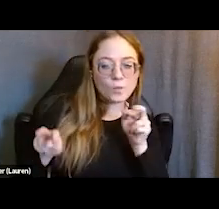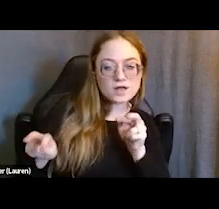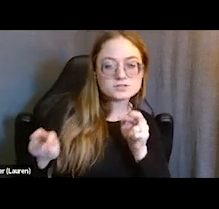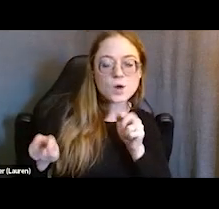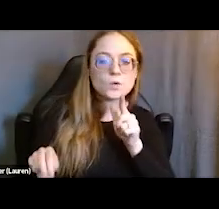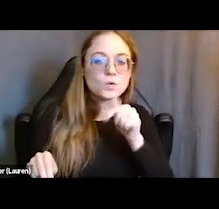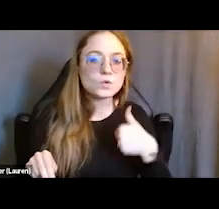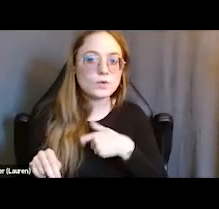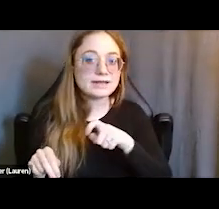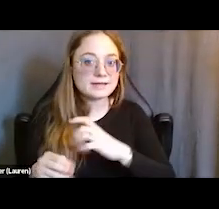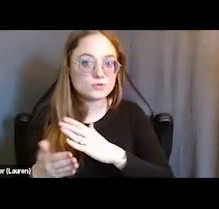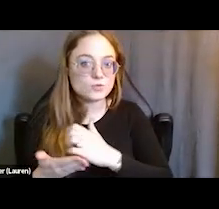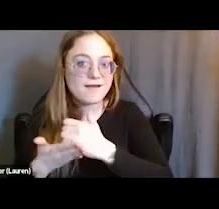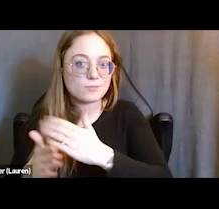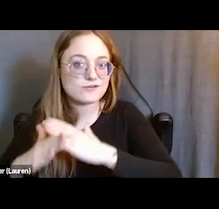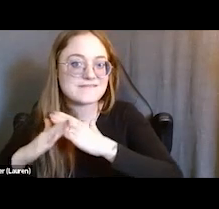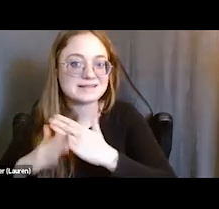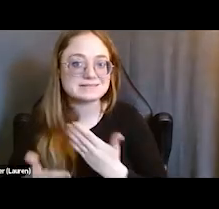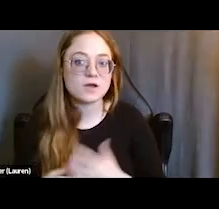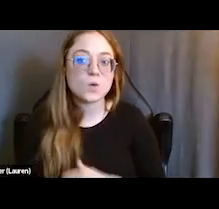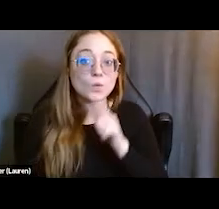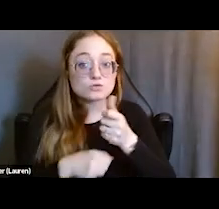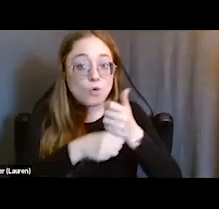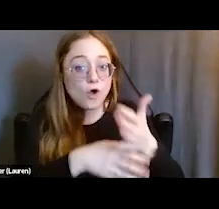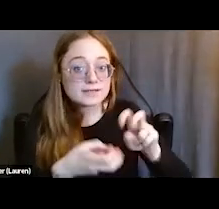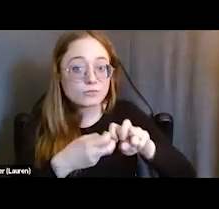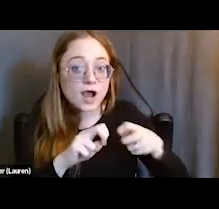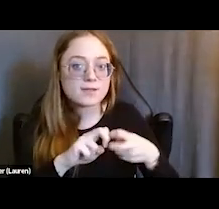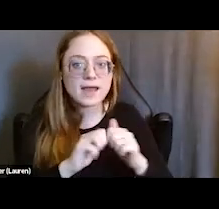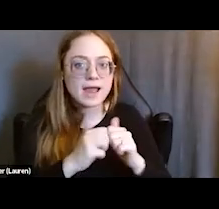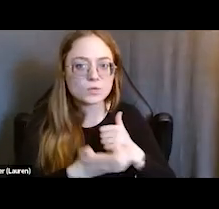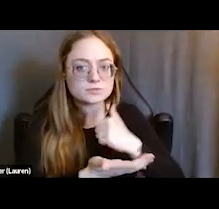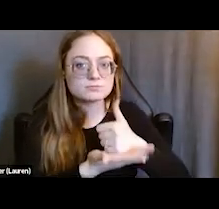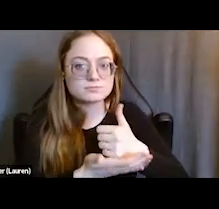who is causing potentially some issues, like how we can support that.